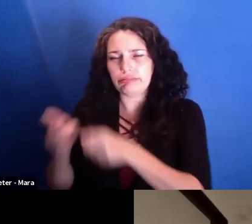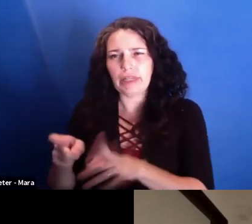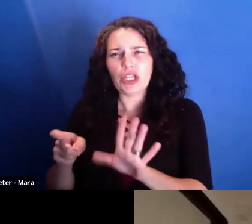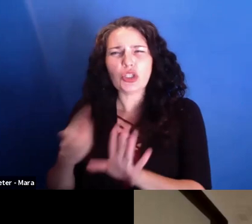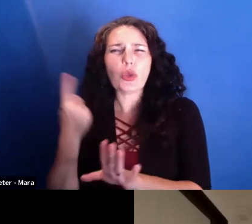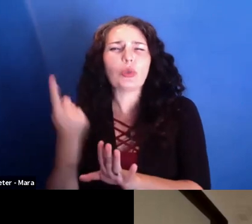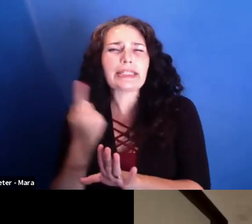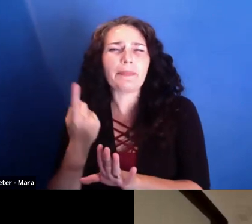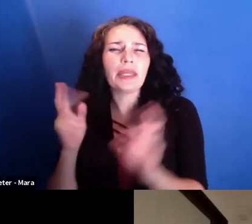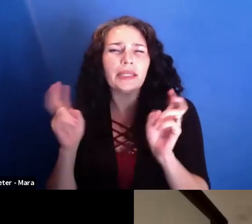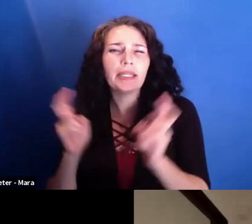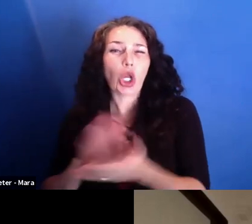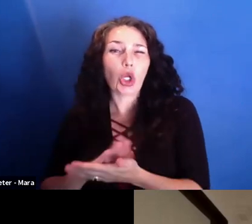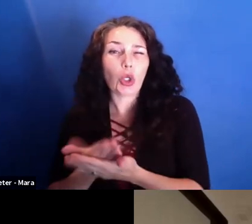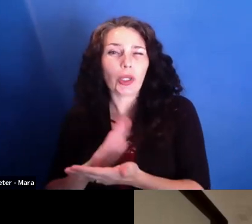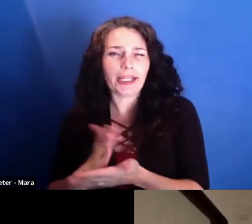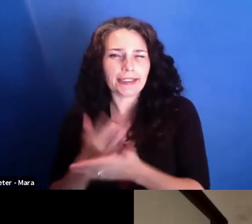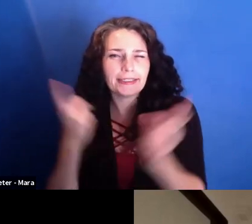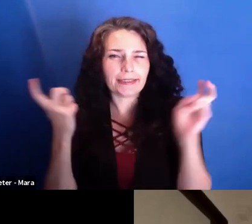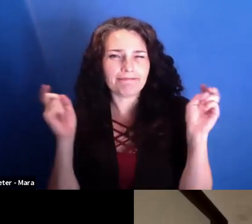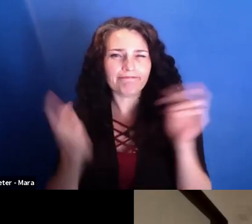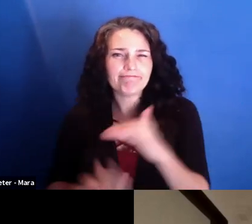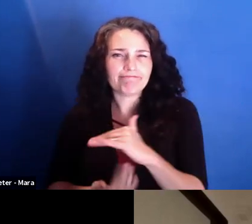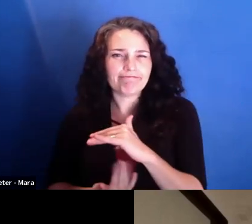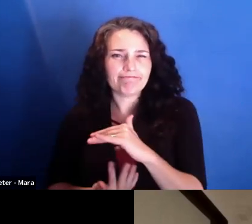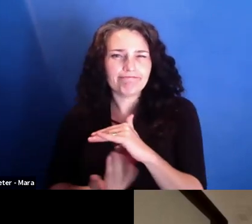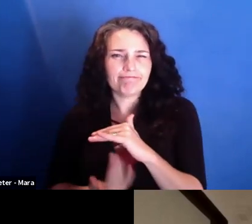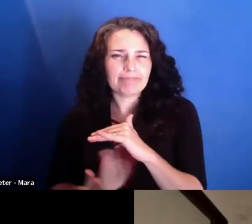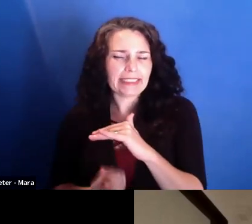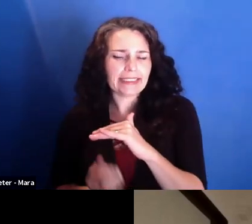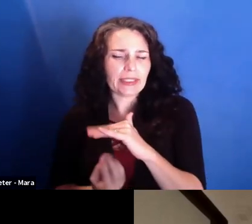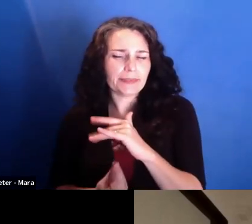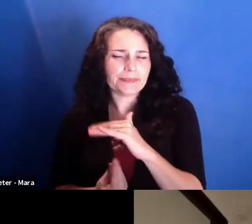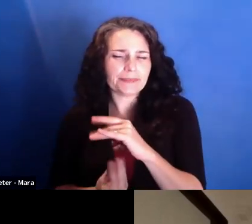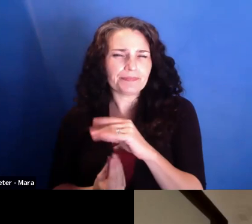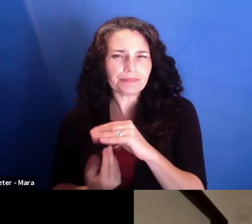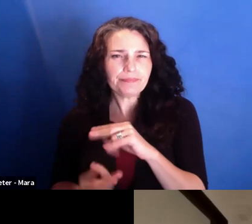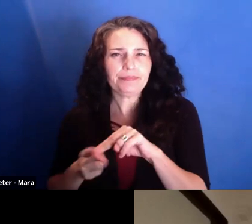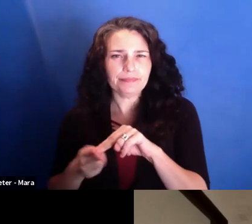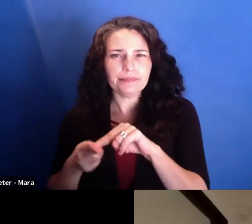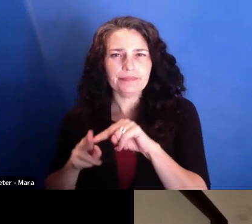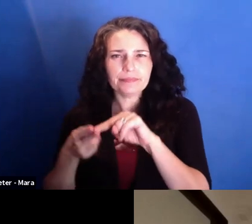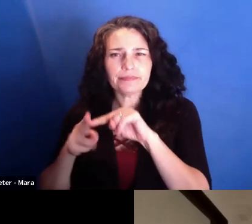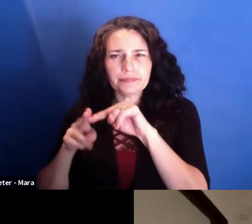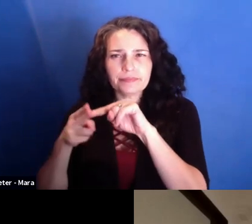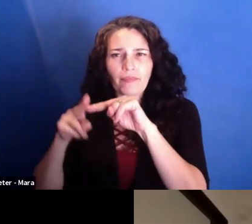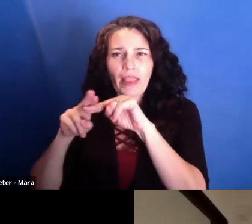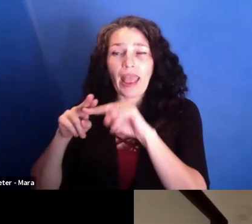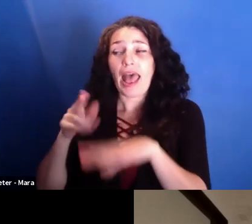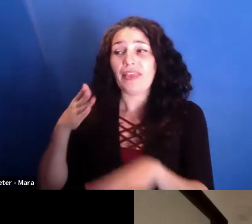And regarding the government that was in place when the fire happened-- they really had a lot of scandals